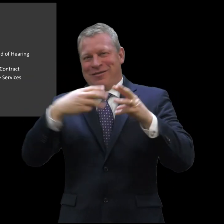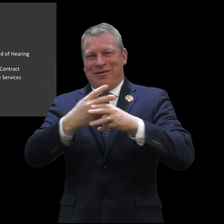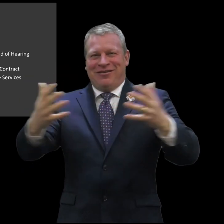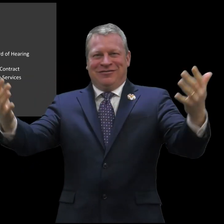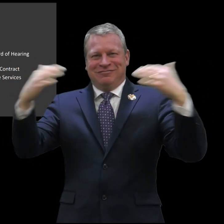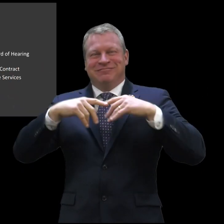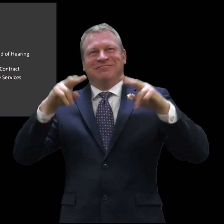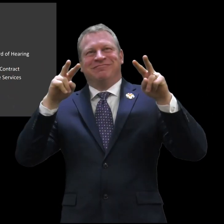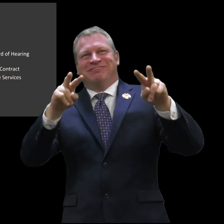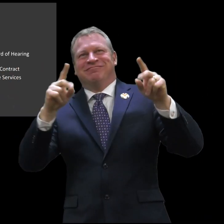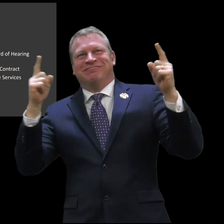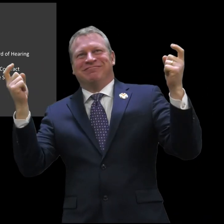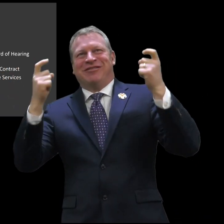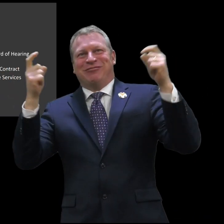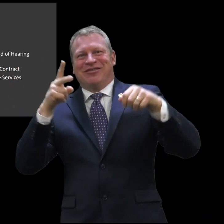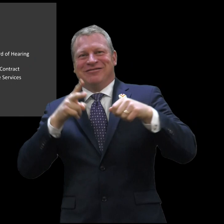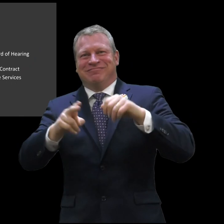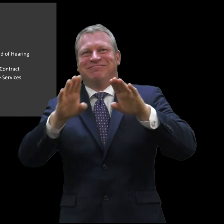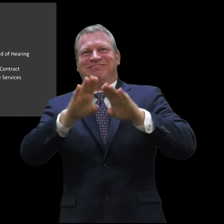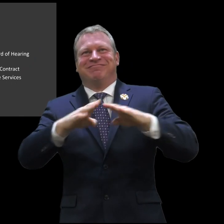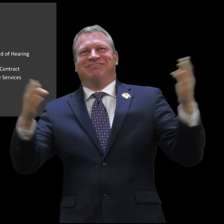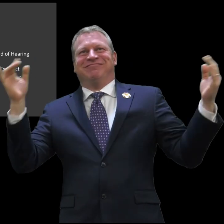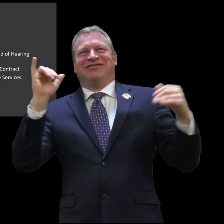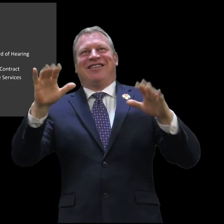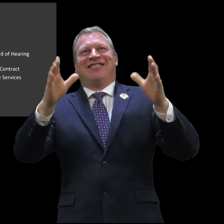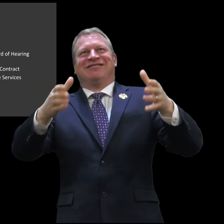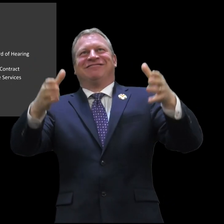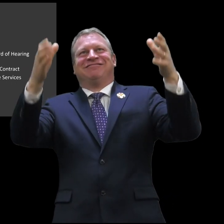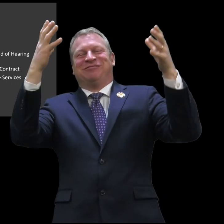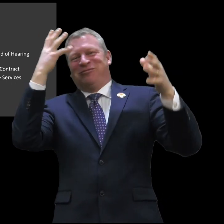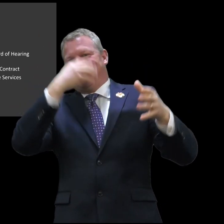I'm looking forward to seeing all of you alumni come together with us to